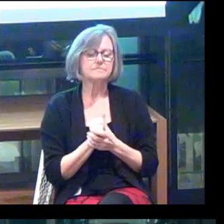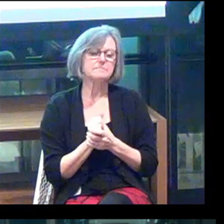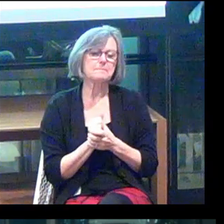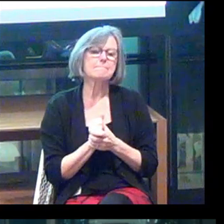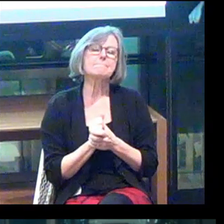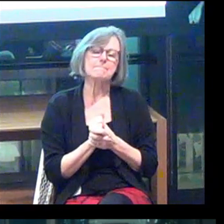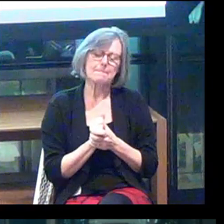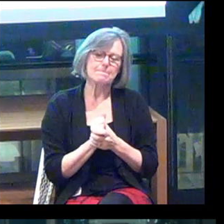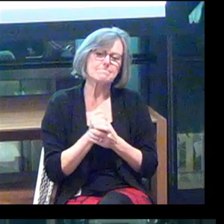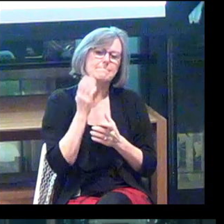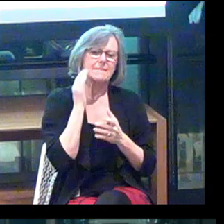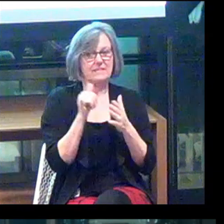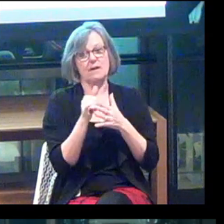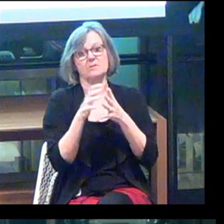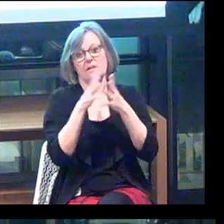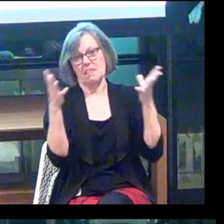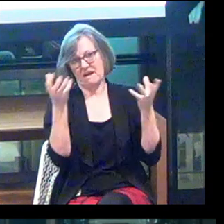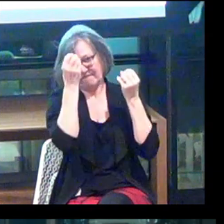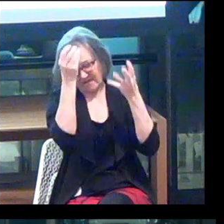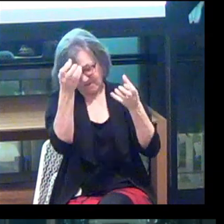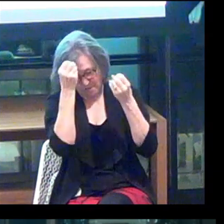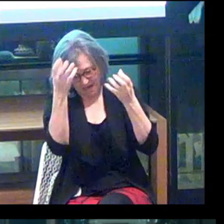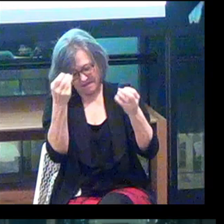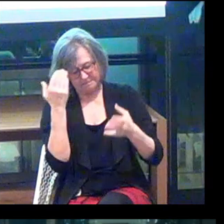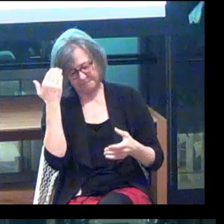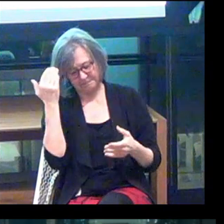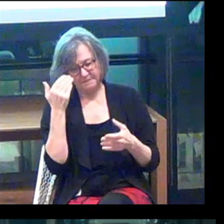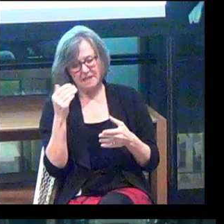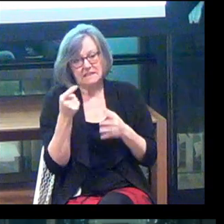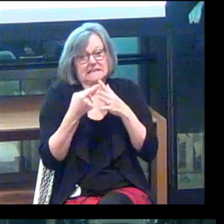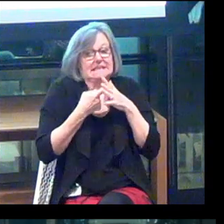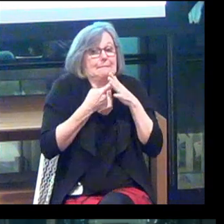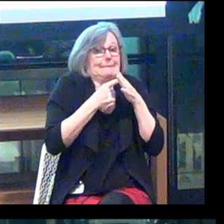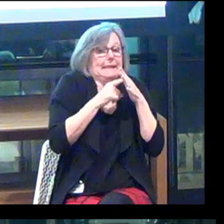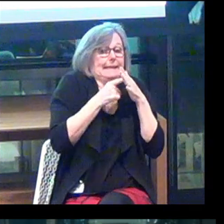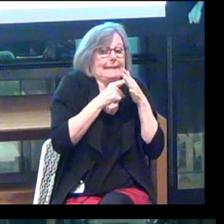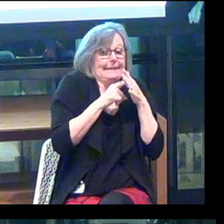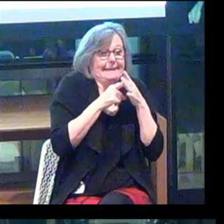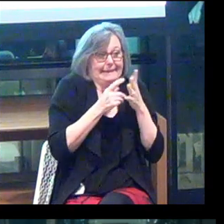So I know that was a lot. But it's just the beginning.